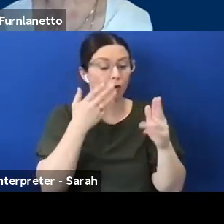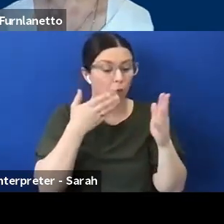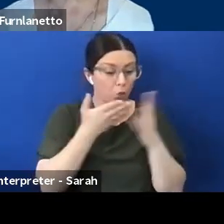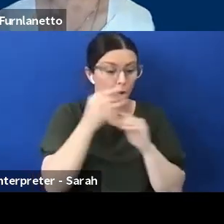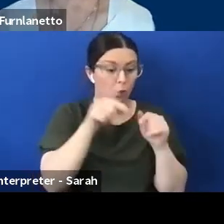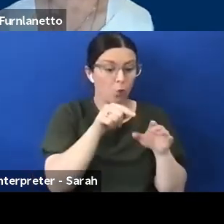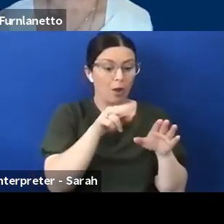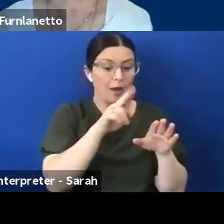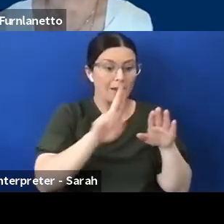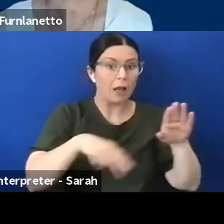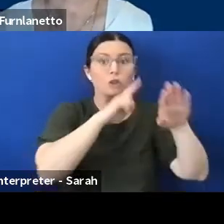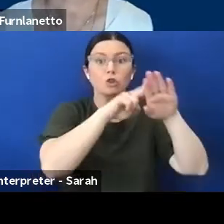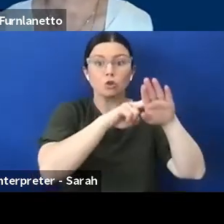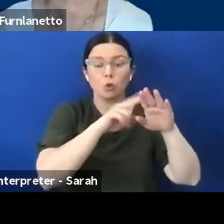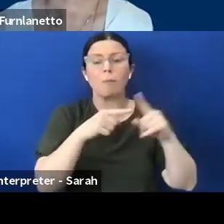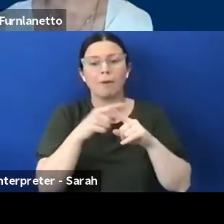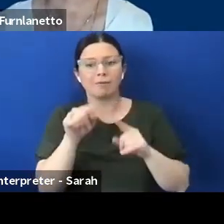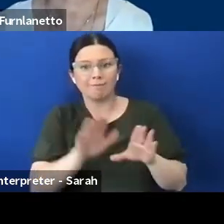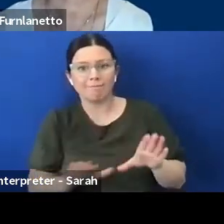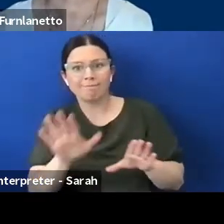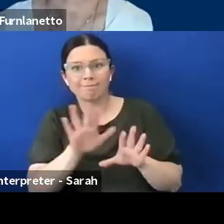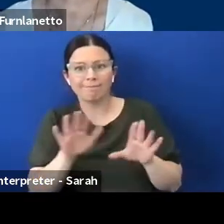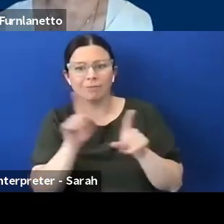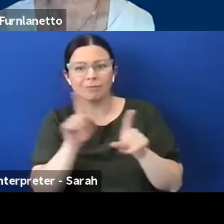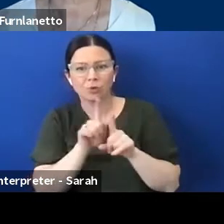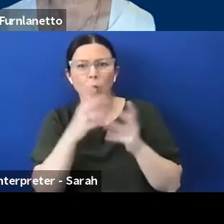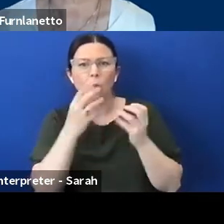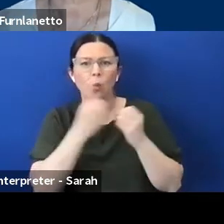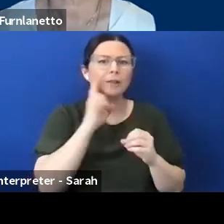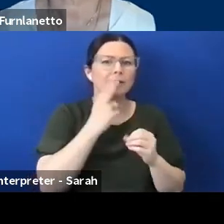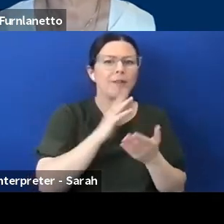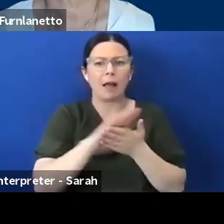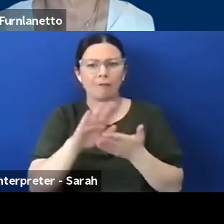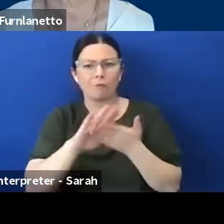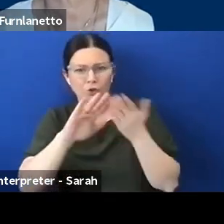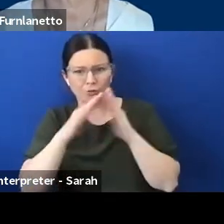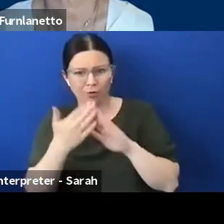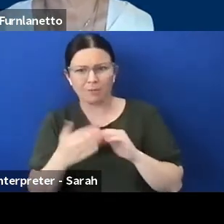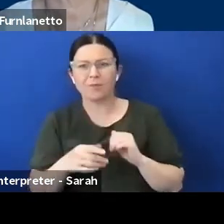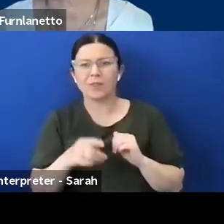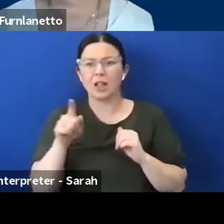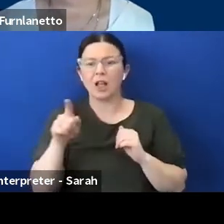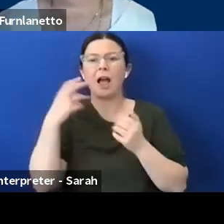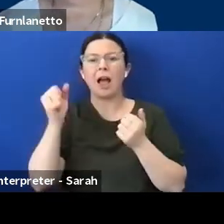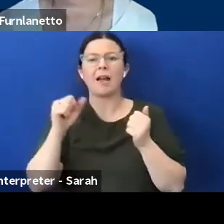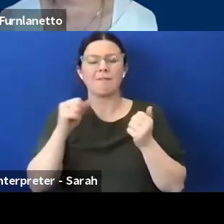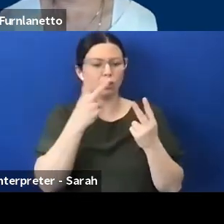hearing community. There's sort of two designated websites with Auslan accessible information and